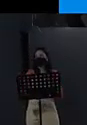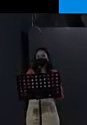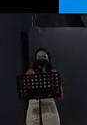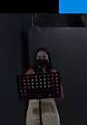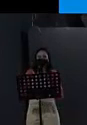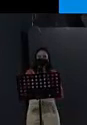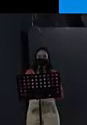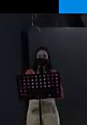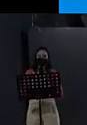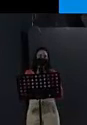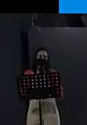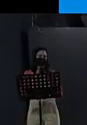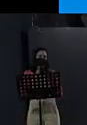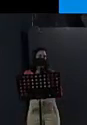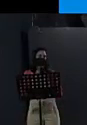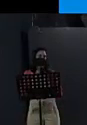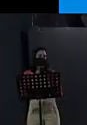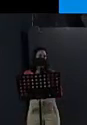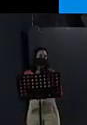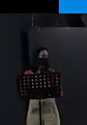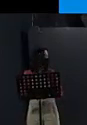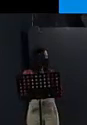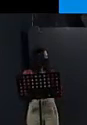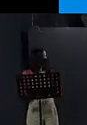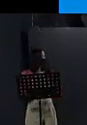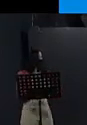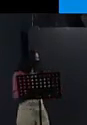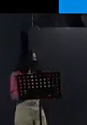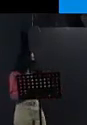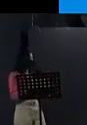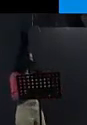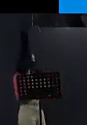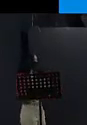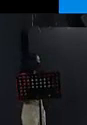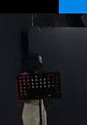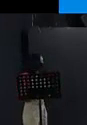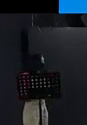this call more accessible, so we thank you very much, María José for your participation